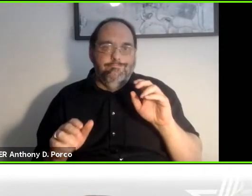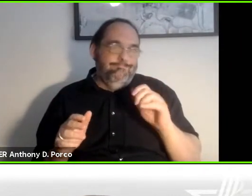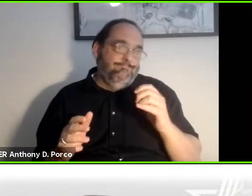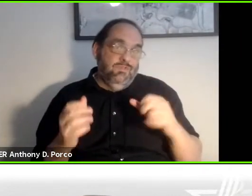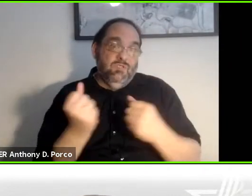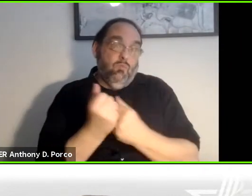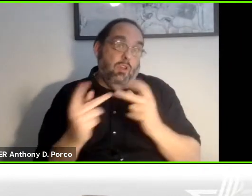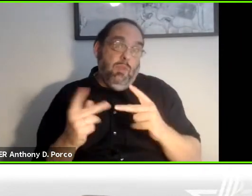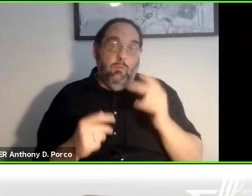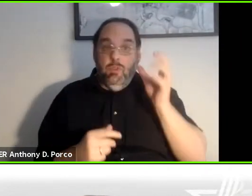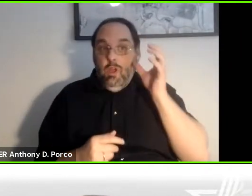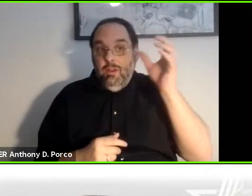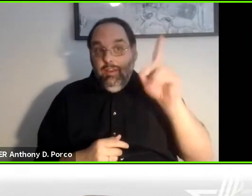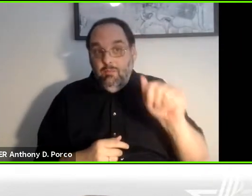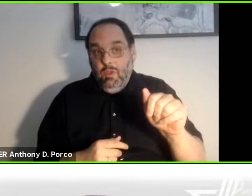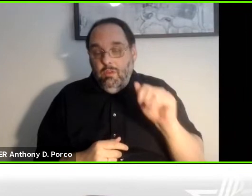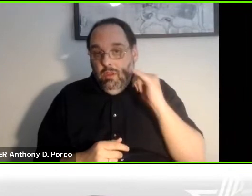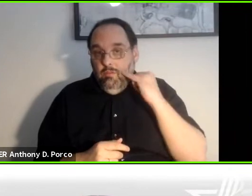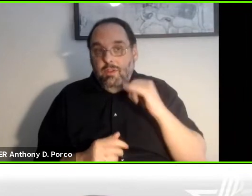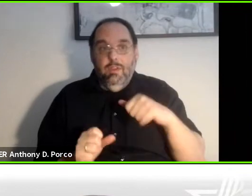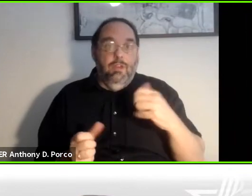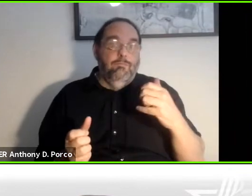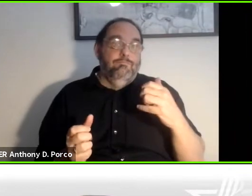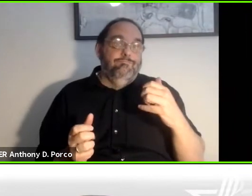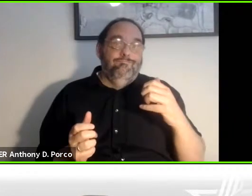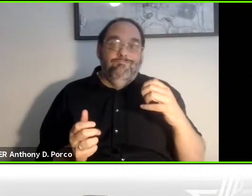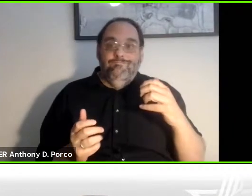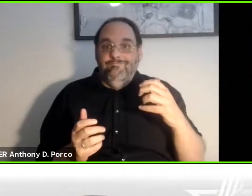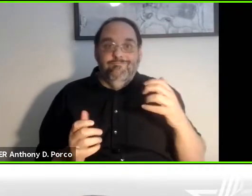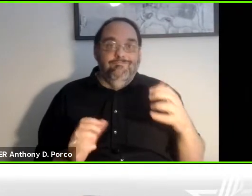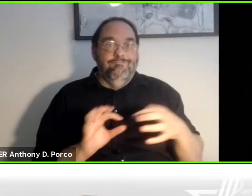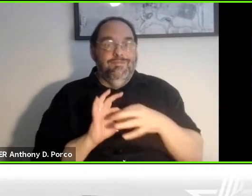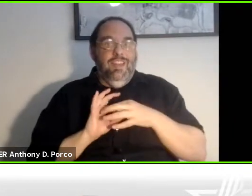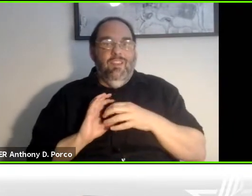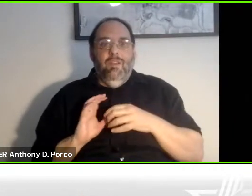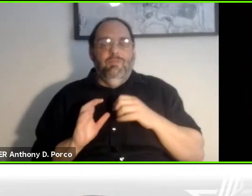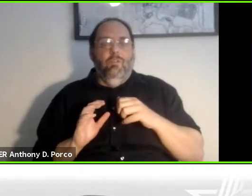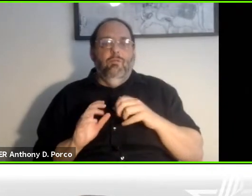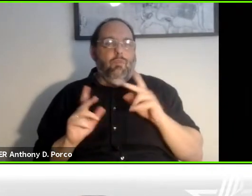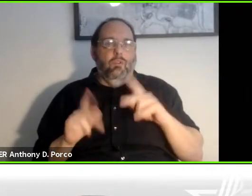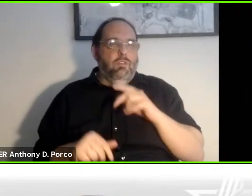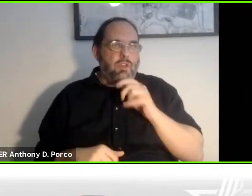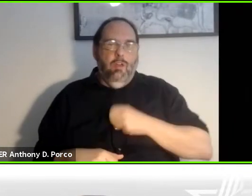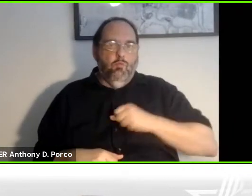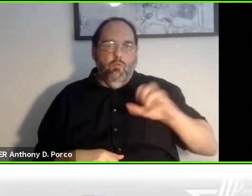if that could be somehow attached to them in a fashion that they won't take it off or don't